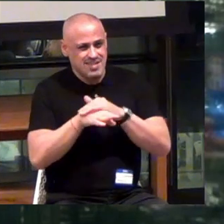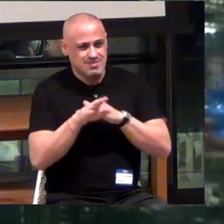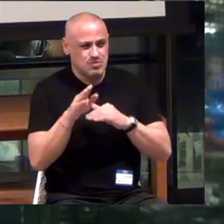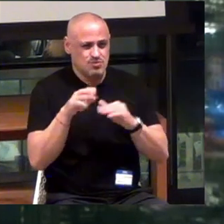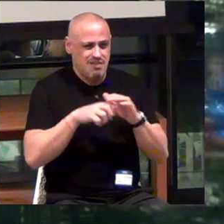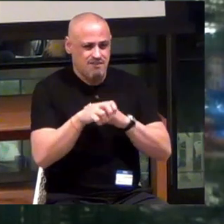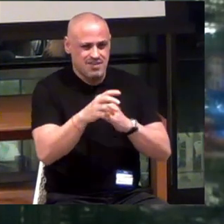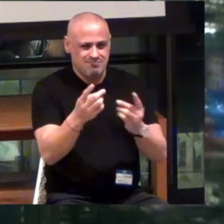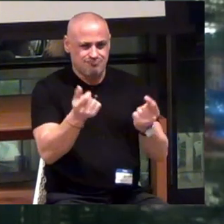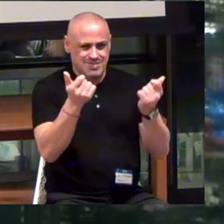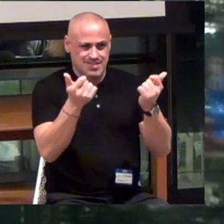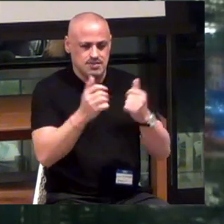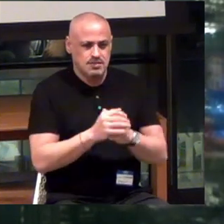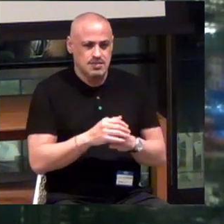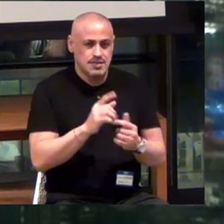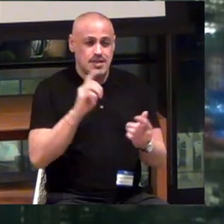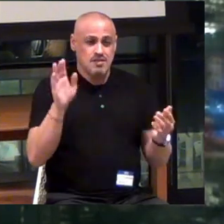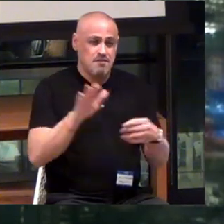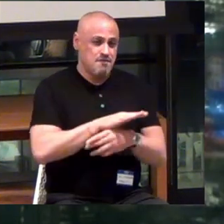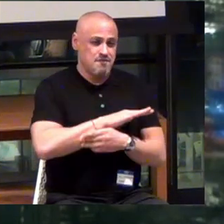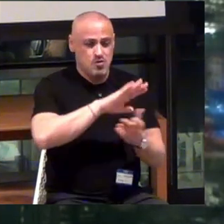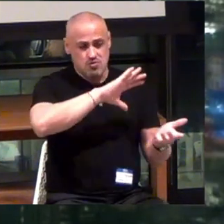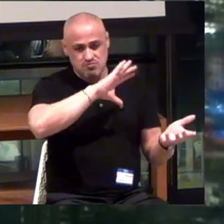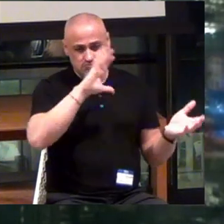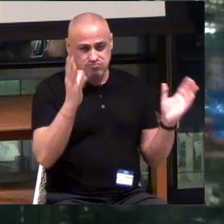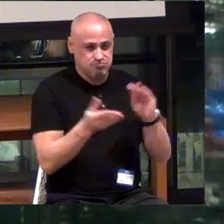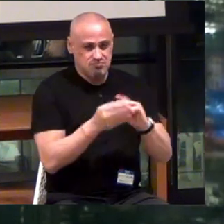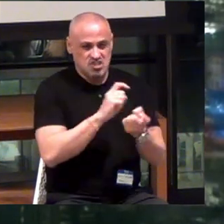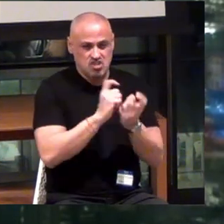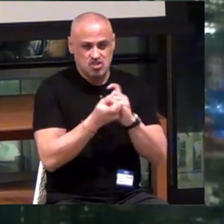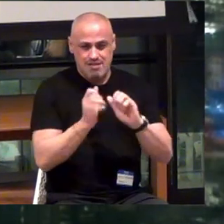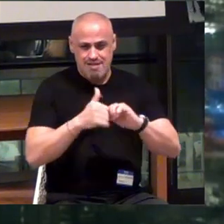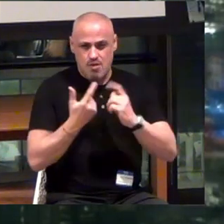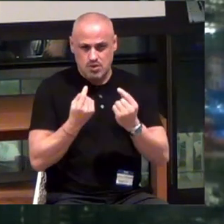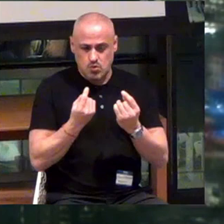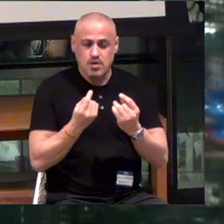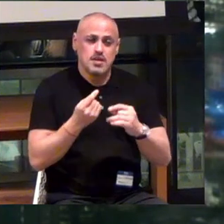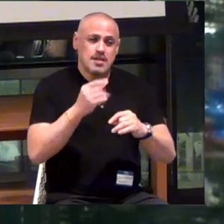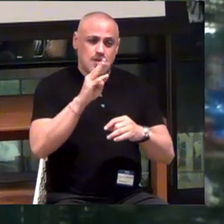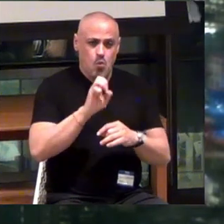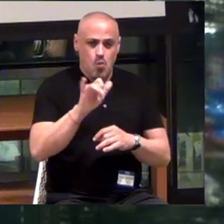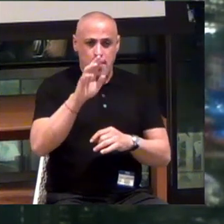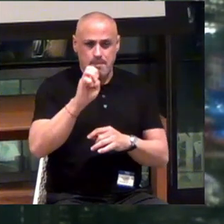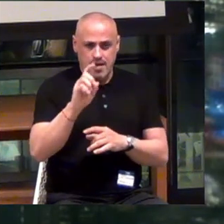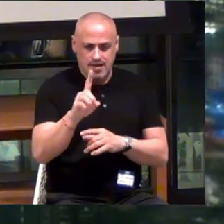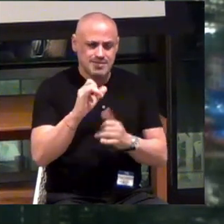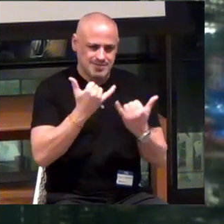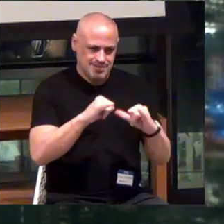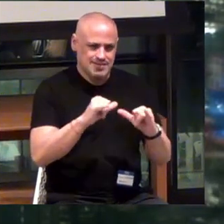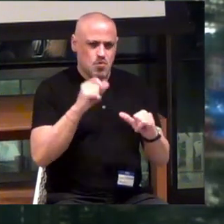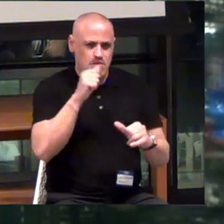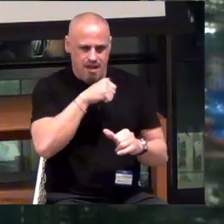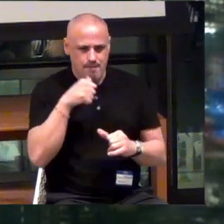Changes the entire dynamics of what we can do, versus the WayBand. We still make the WayBand. You can still go to Amazon right now and buy it.